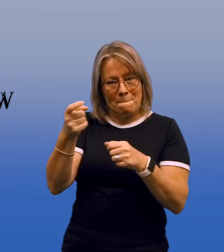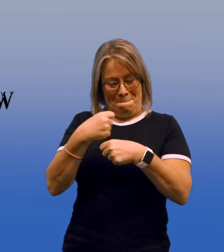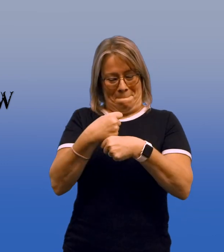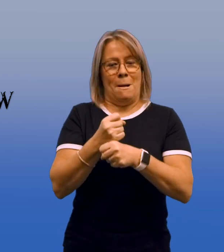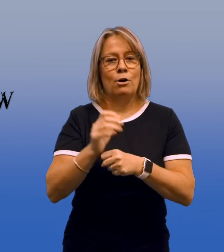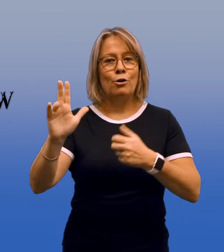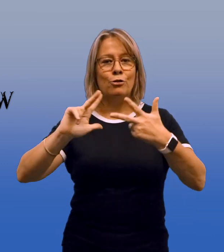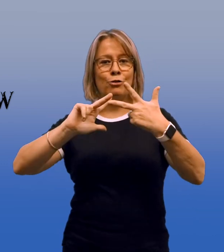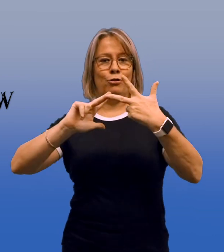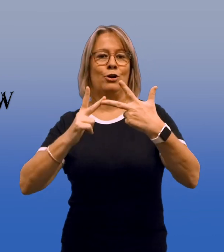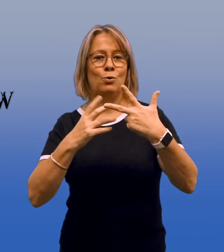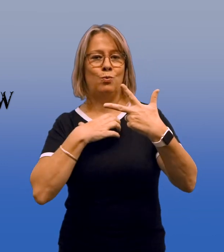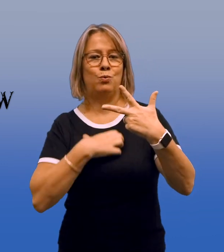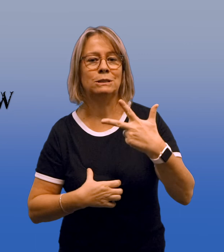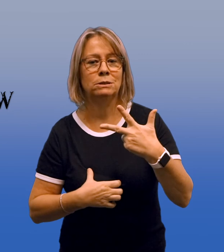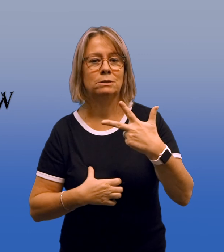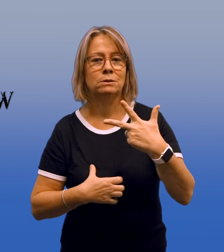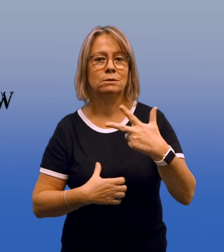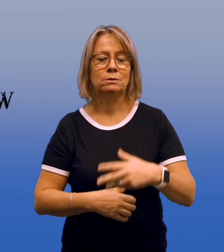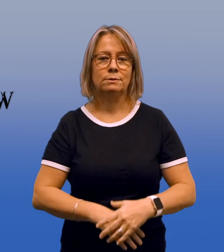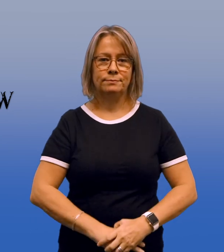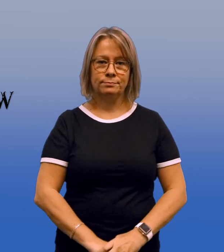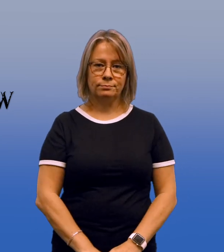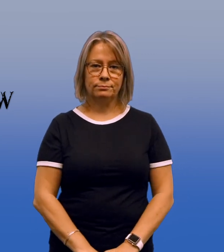just before he made his third wish?